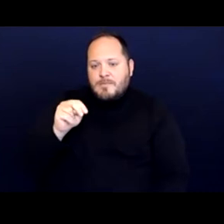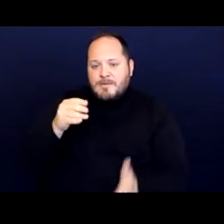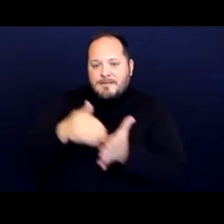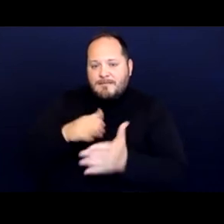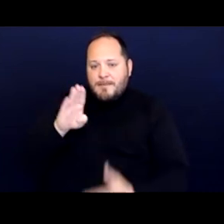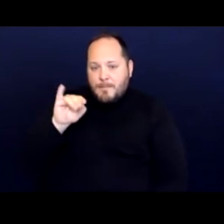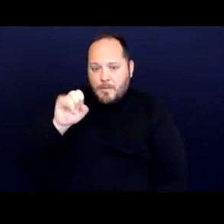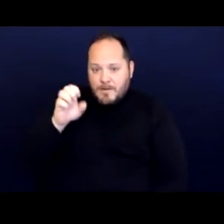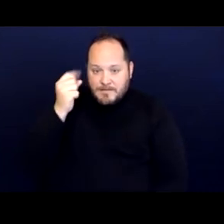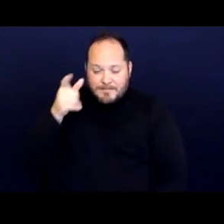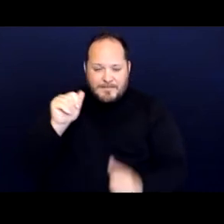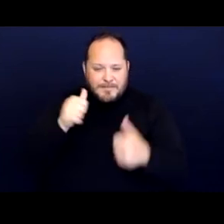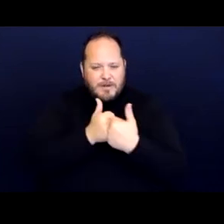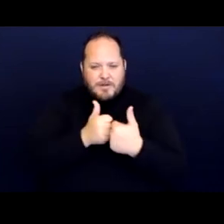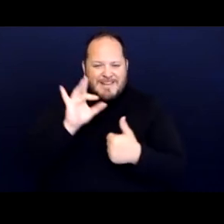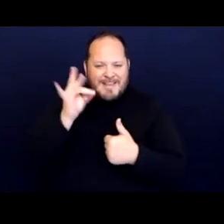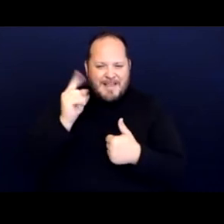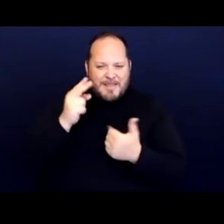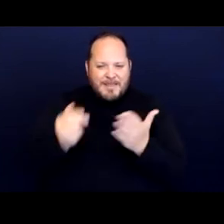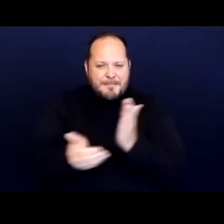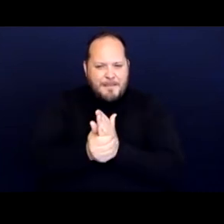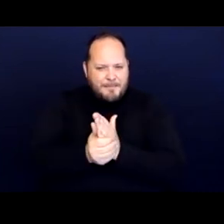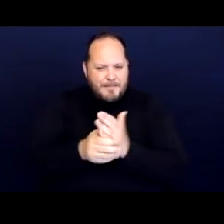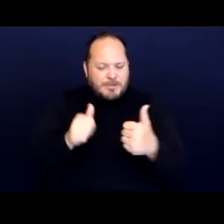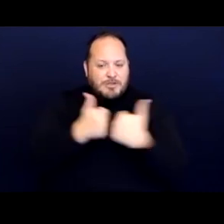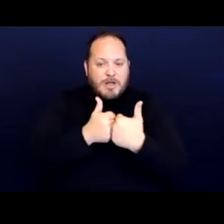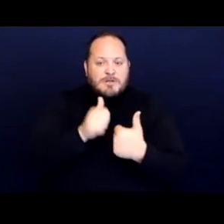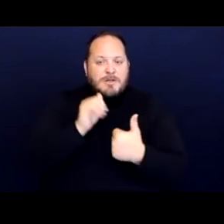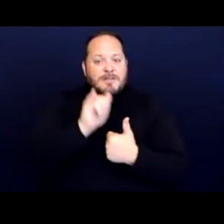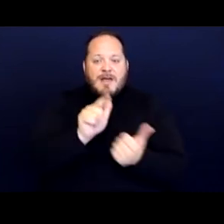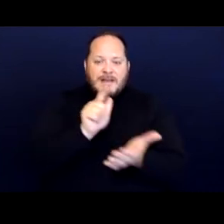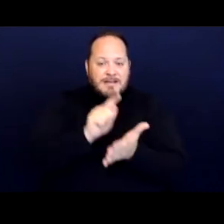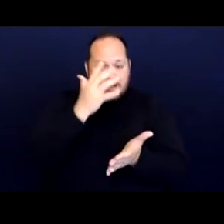to an Anti-Camping Ordinance and an Anti-Sleeping Ordinance as well.